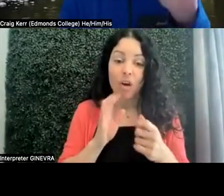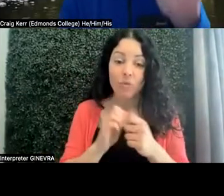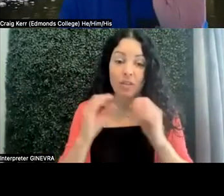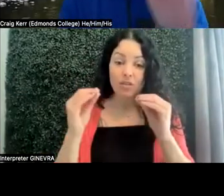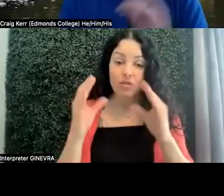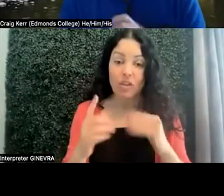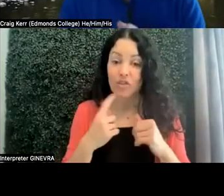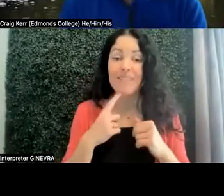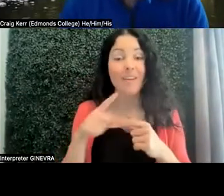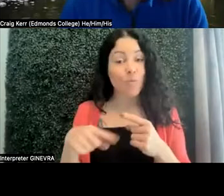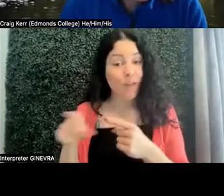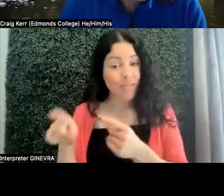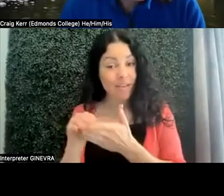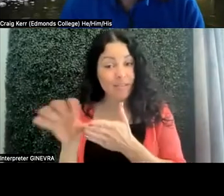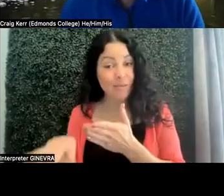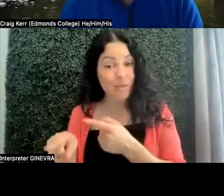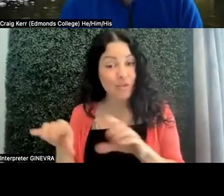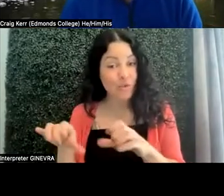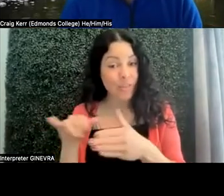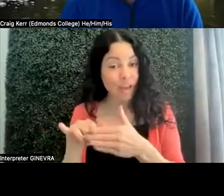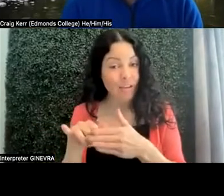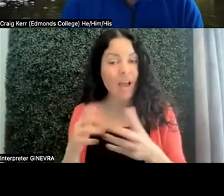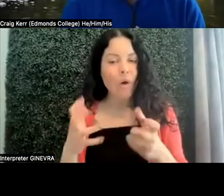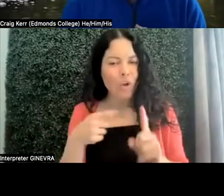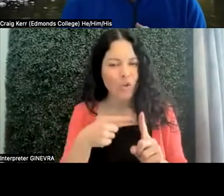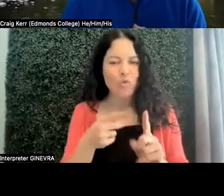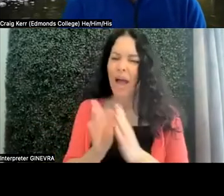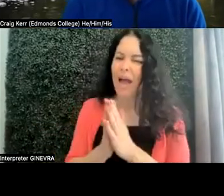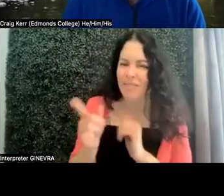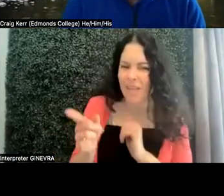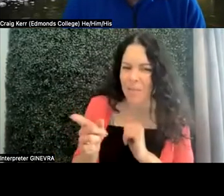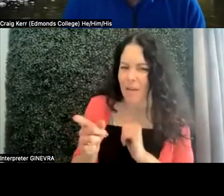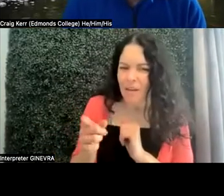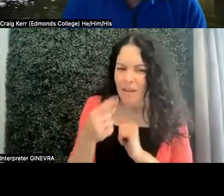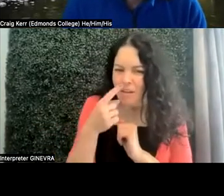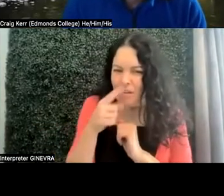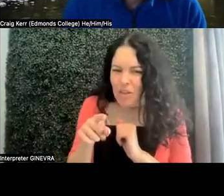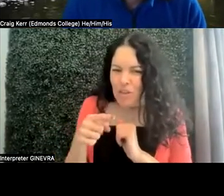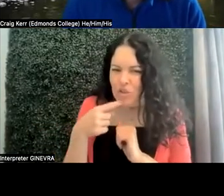when that person is doing that, I want you to ask them, could you please tell me if that's on topic.